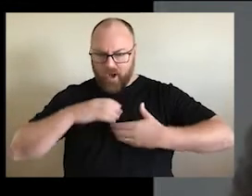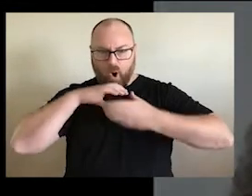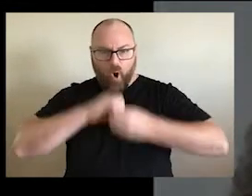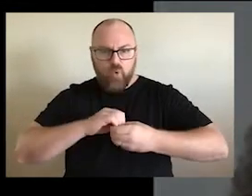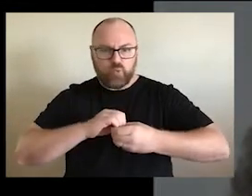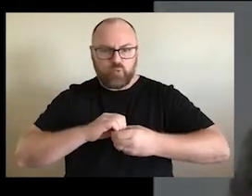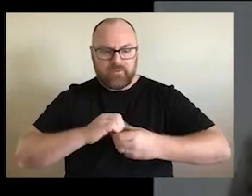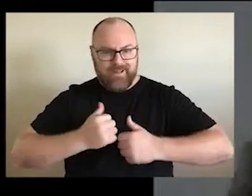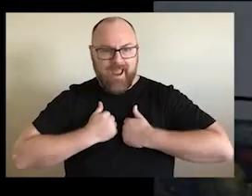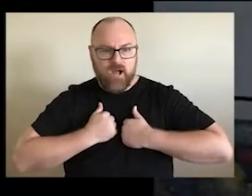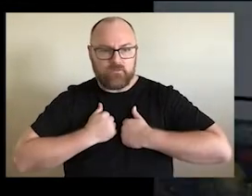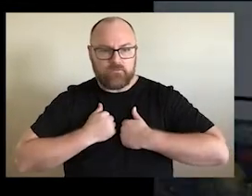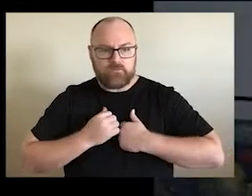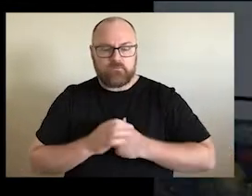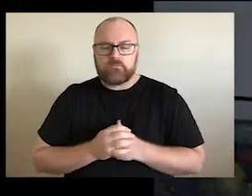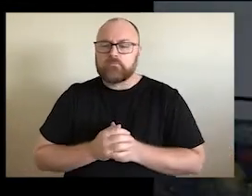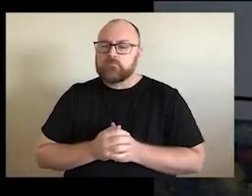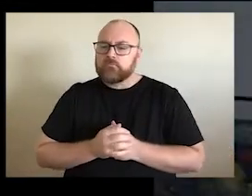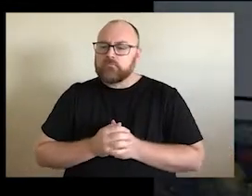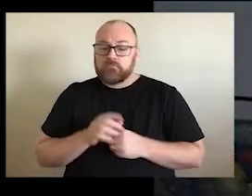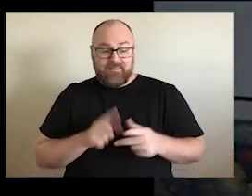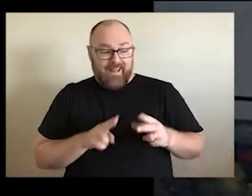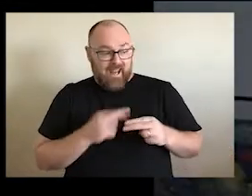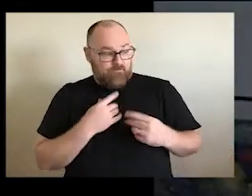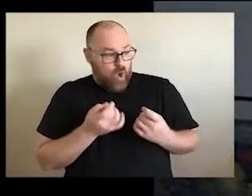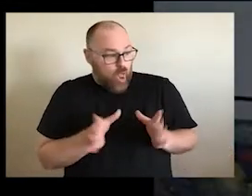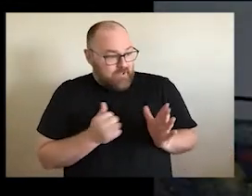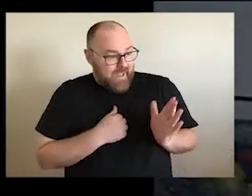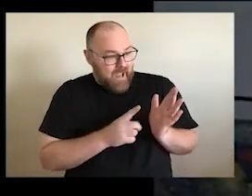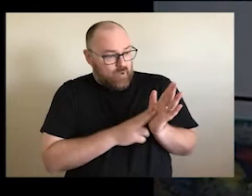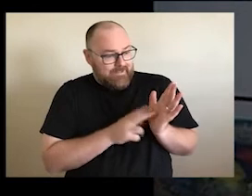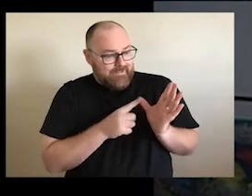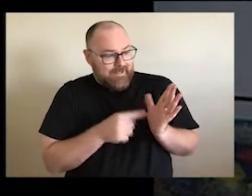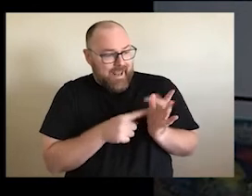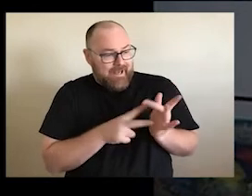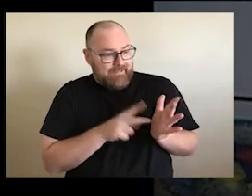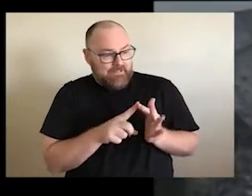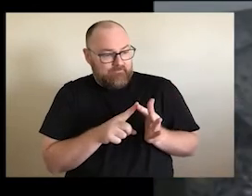we belong to the Land. If we lose our native title. I feel they won't be any reconciliation. But